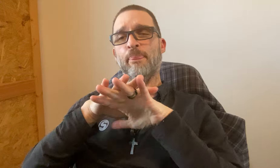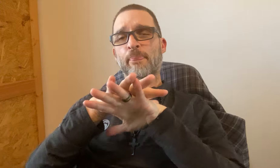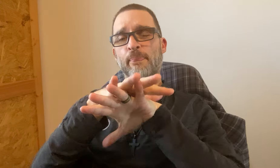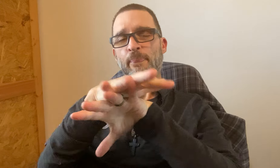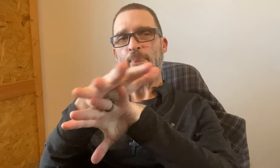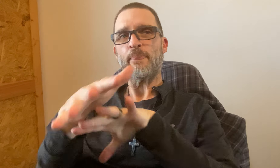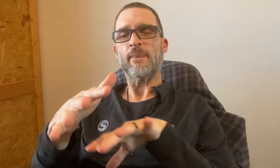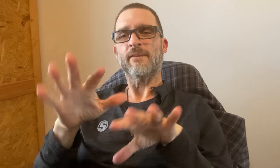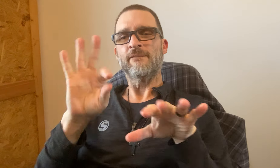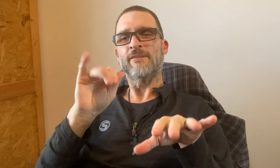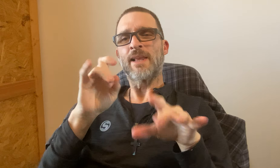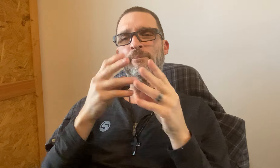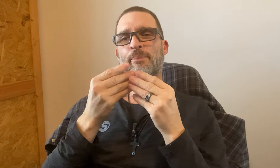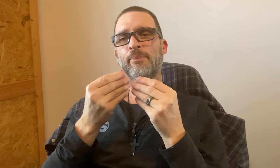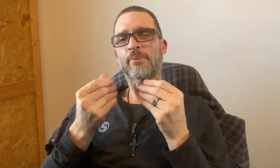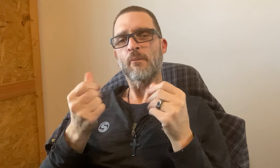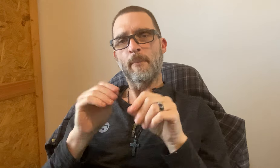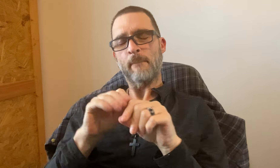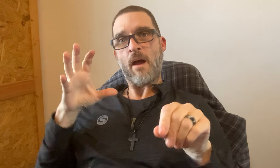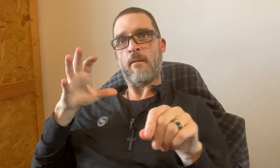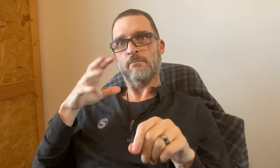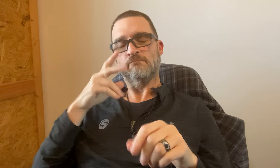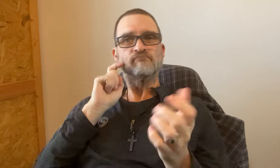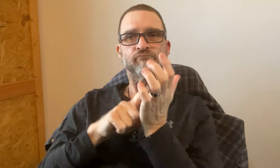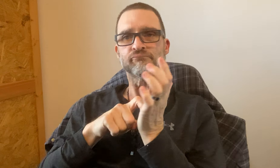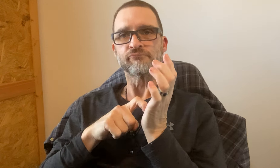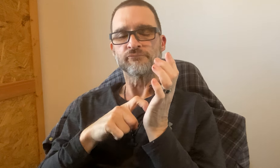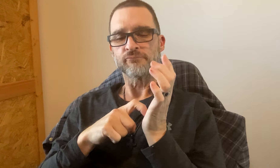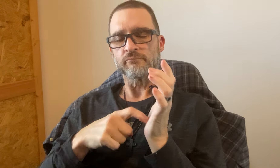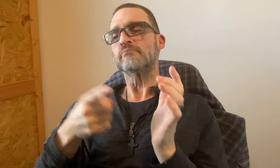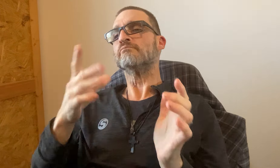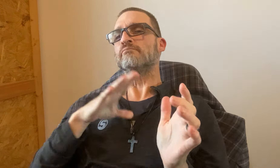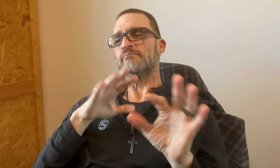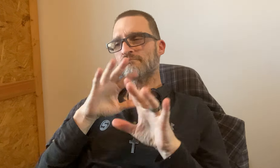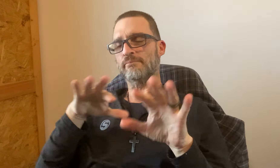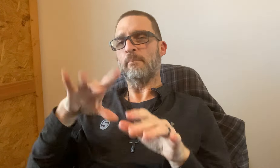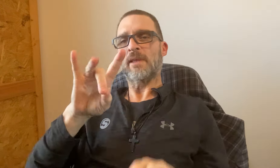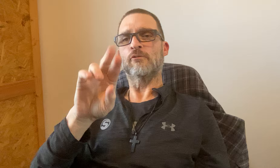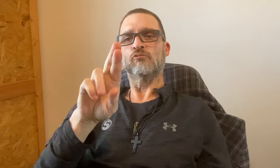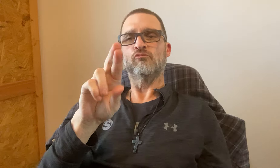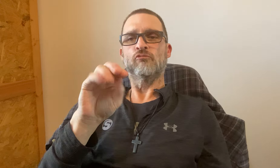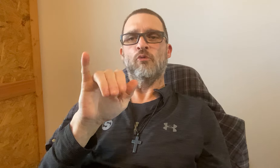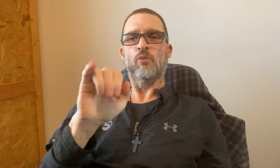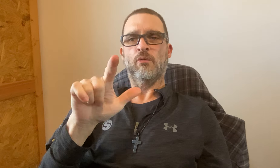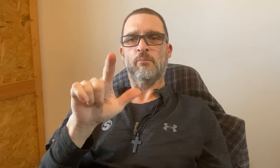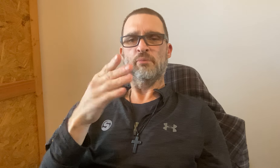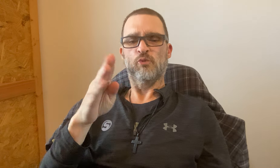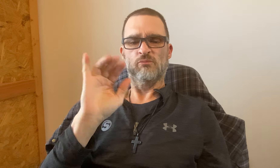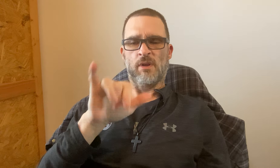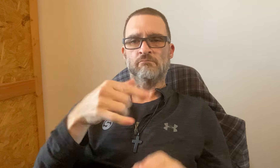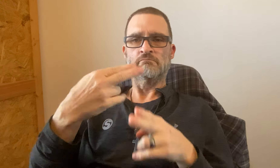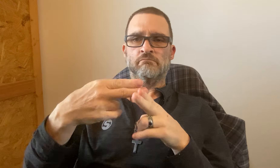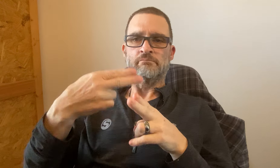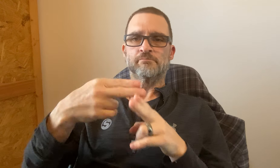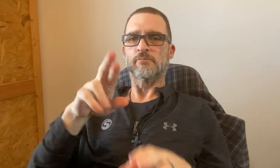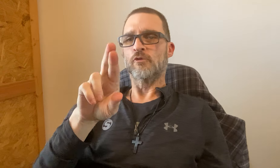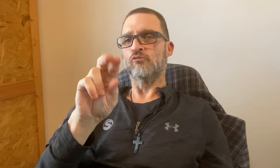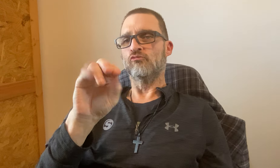Not blend in and fade. I wanted it to *POP* and be instantly recognized. So they picked Royal Blue. That's the name of the color of the shirt.